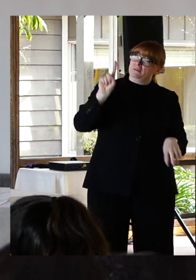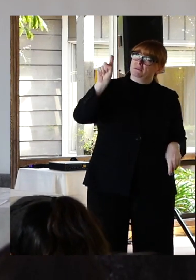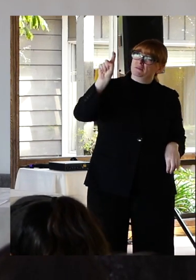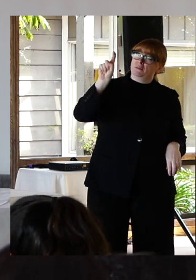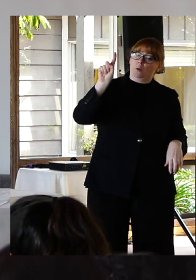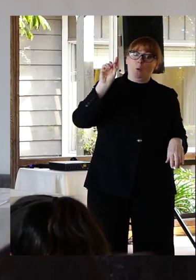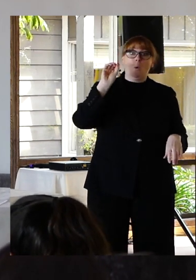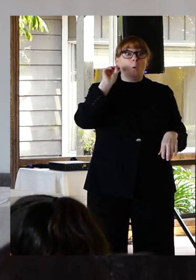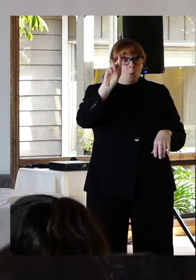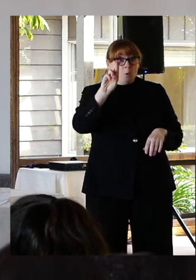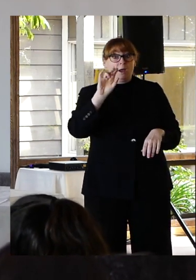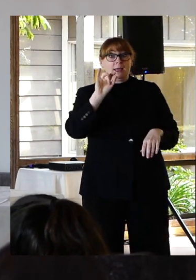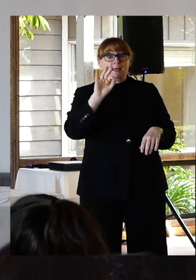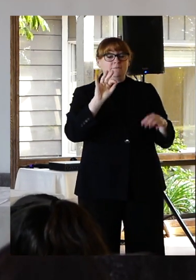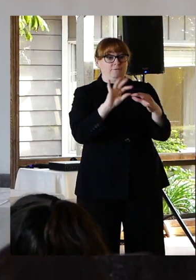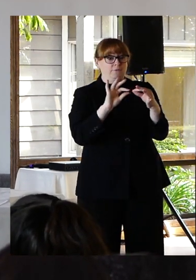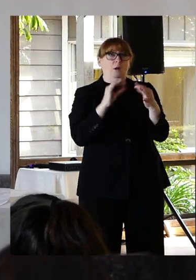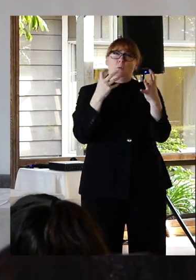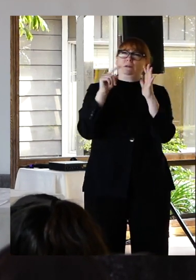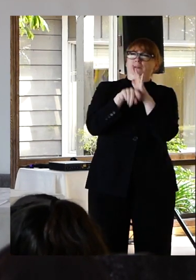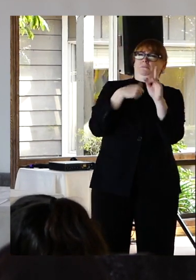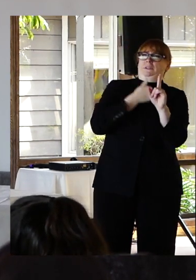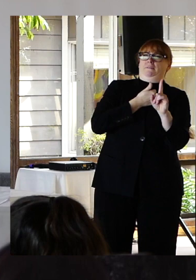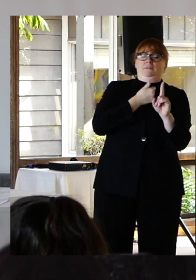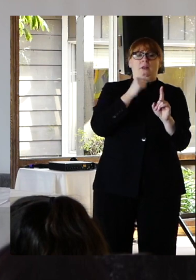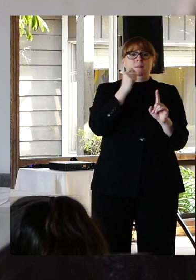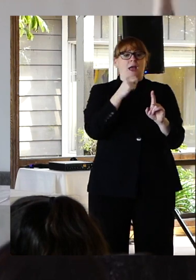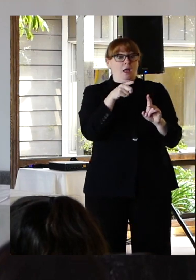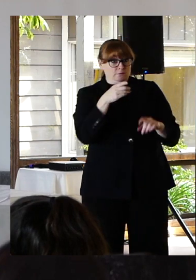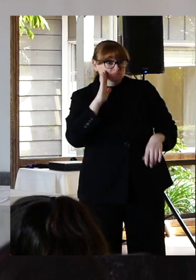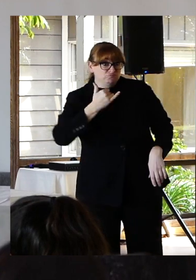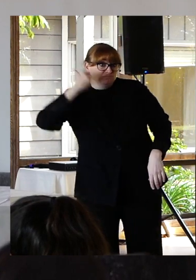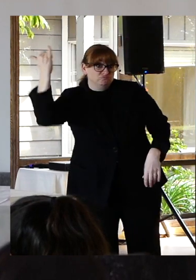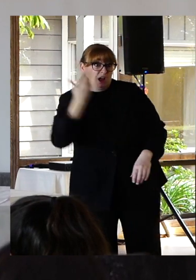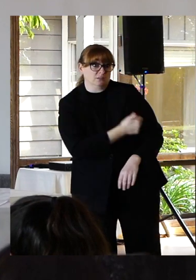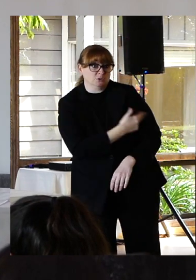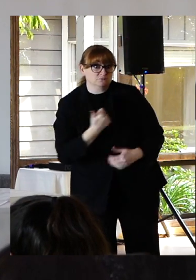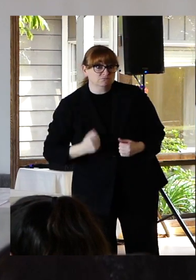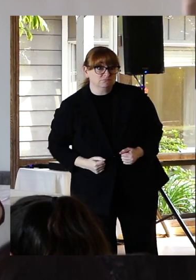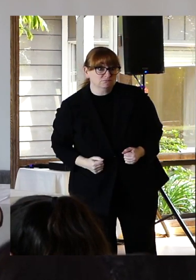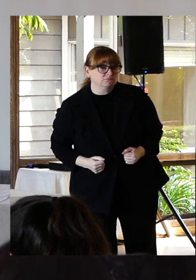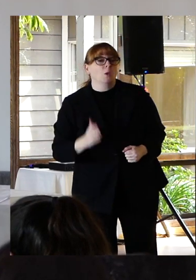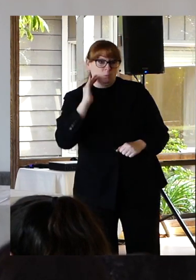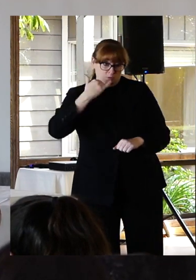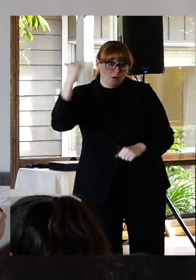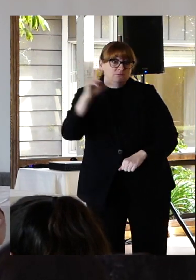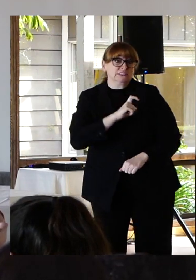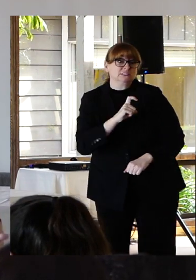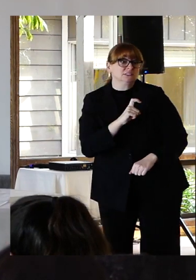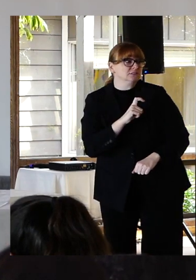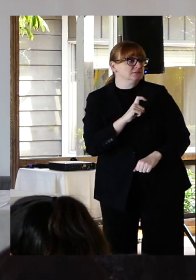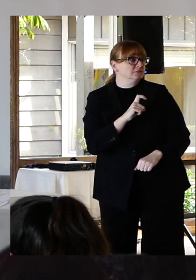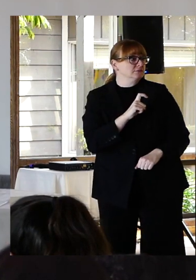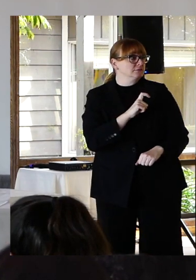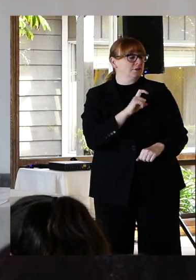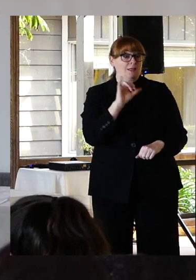Threats of calling hospitals for involuntary commitments threats of calling the police which statistically has not gone well for people experiencing